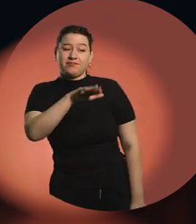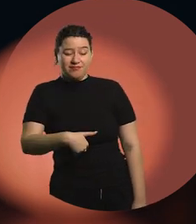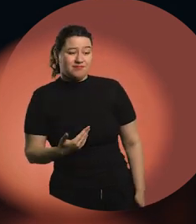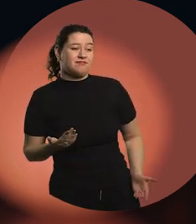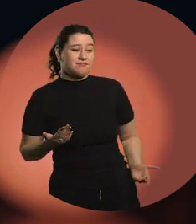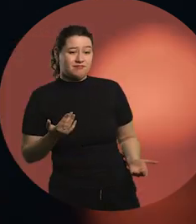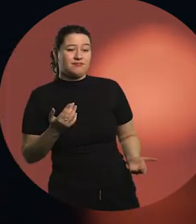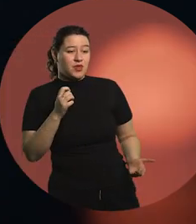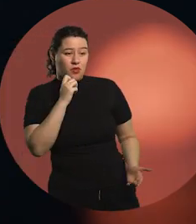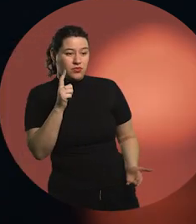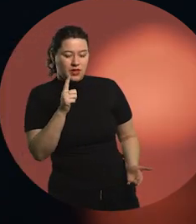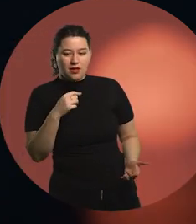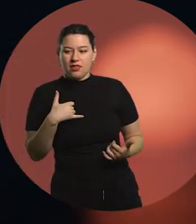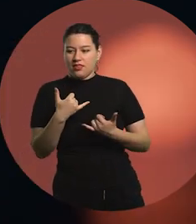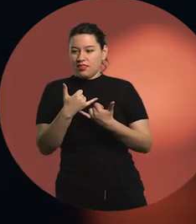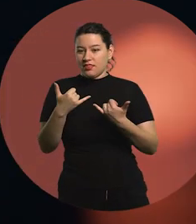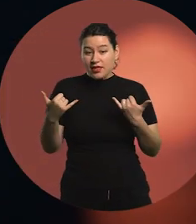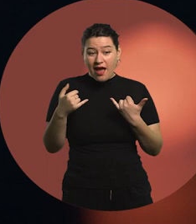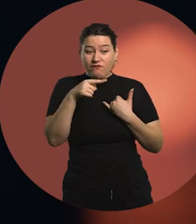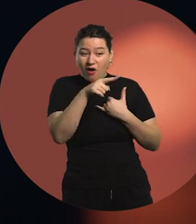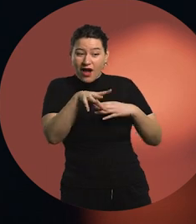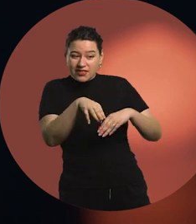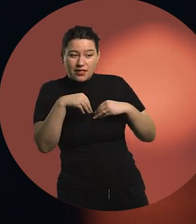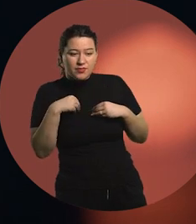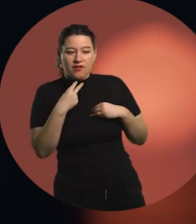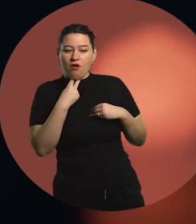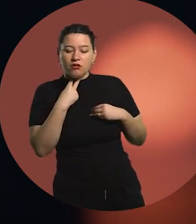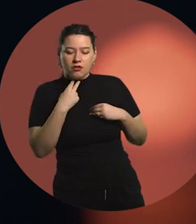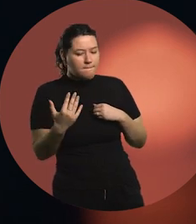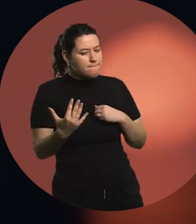The day you accept your voice as an instrument,